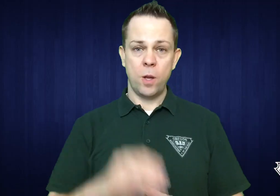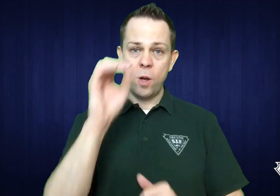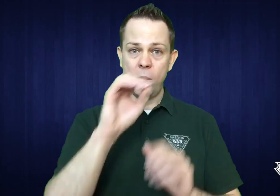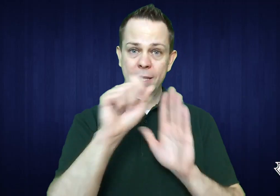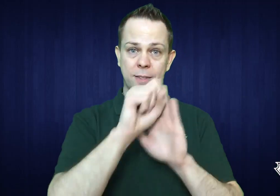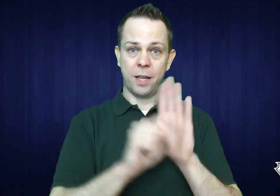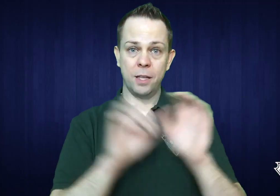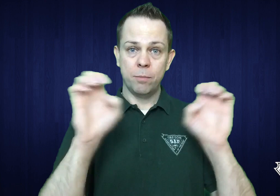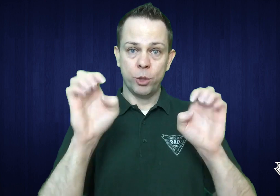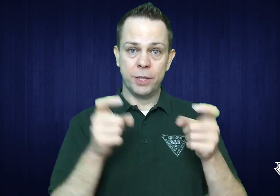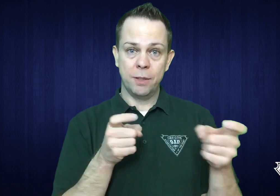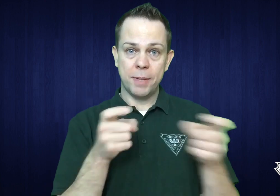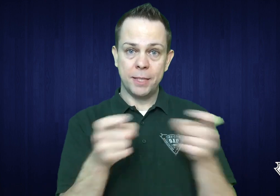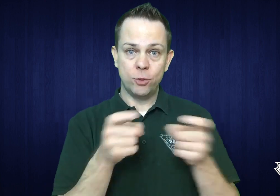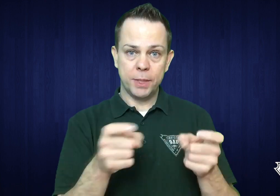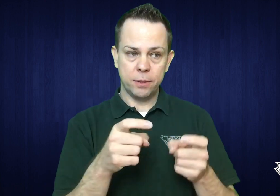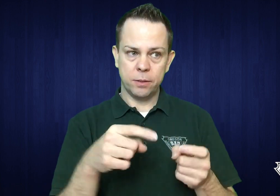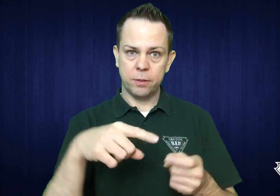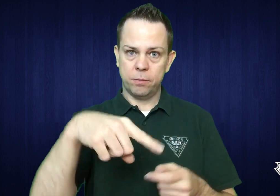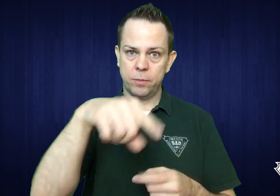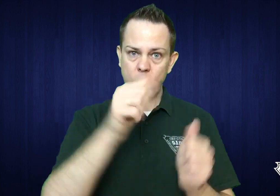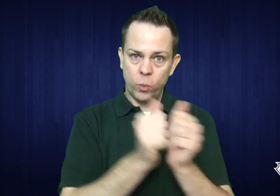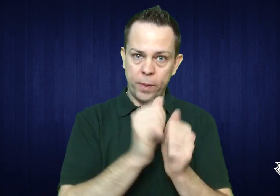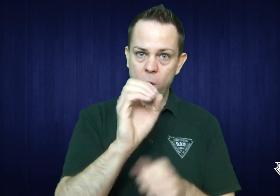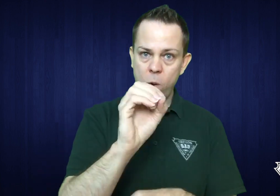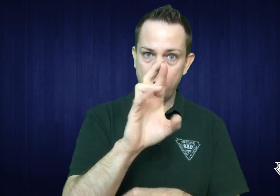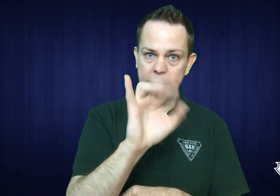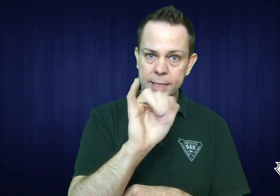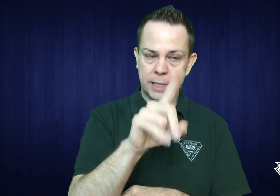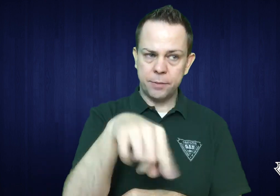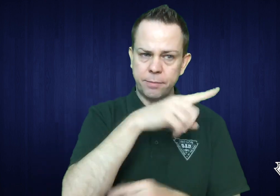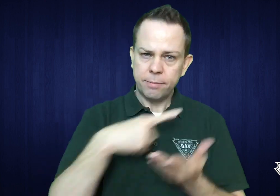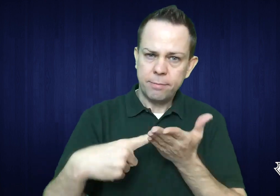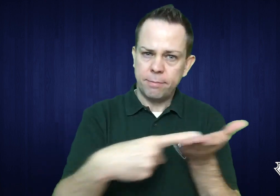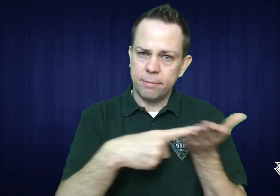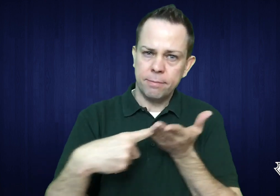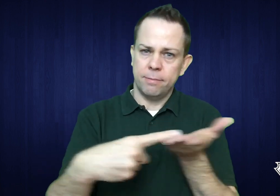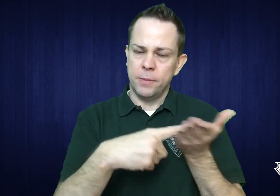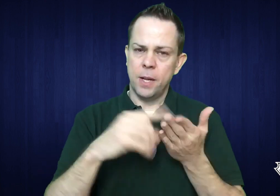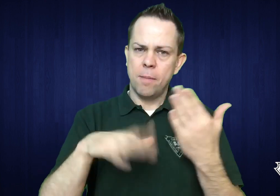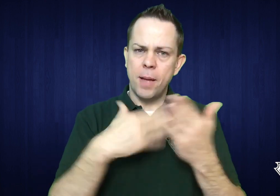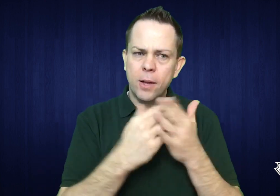Oregon State Emergency Management has been in discussion with ORID